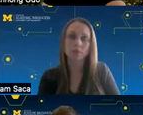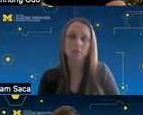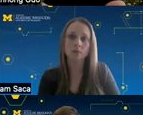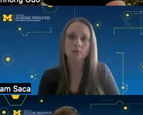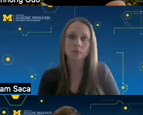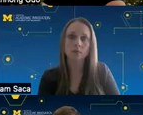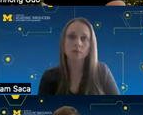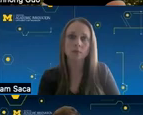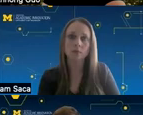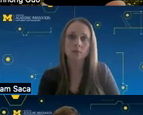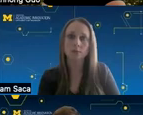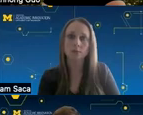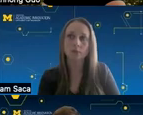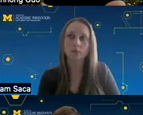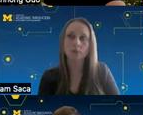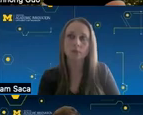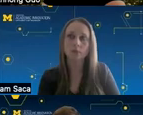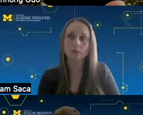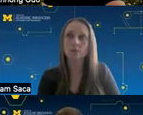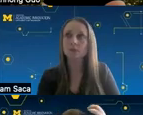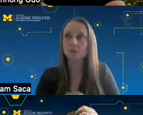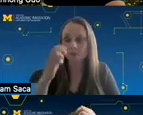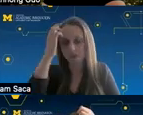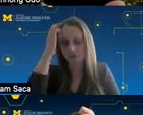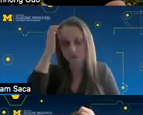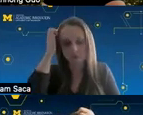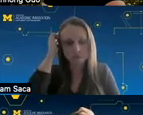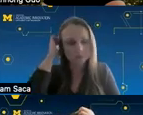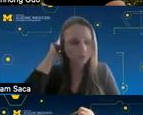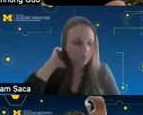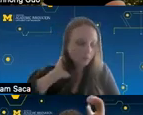developed idea of what this will be but you know we're thinking about developing different types of